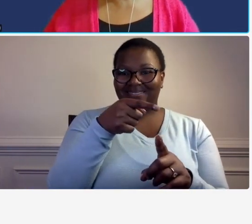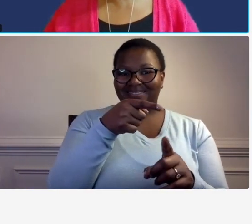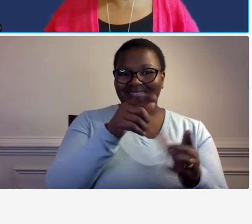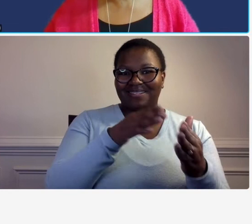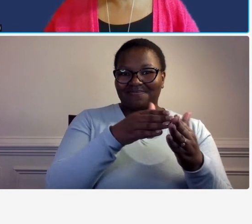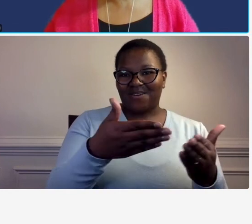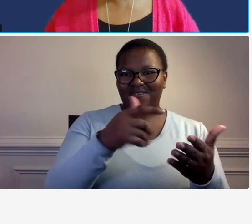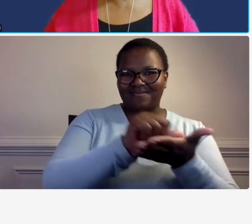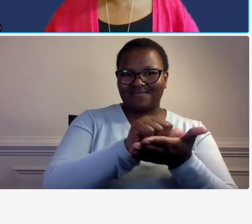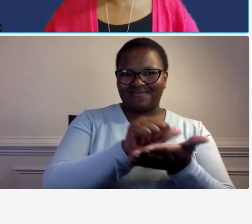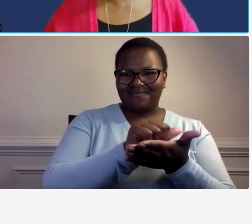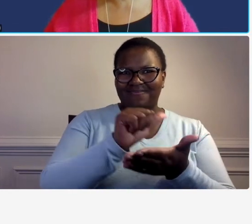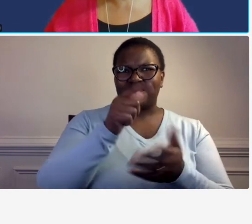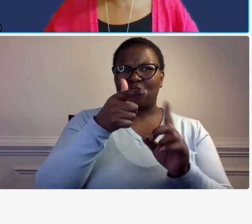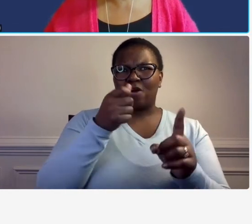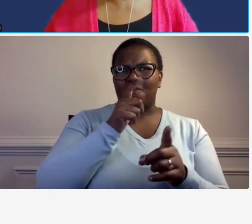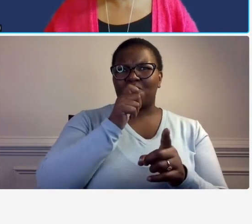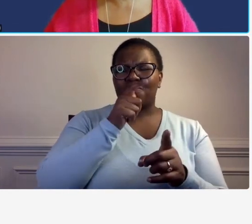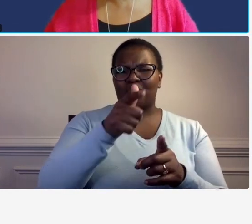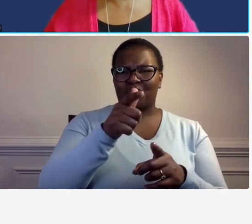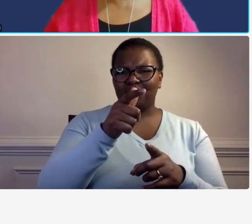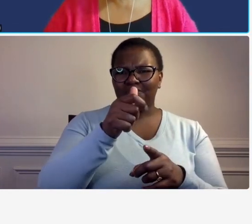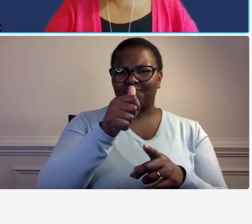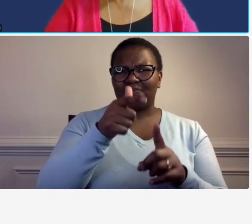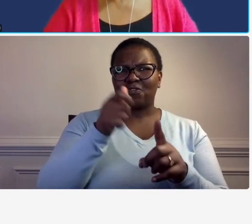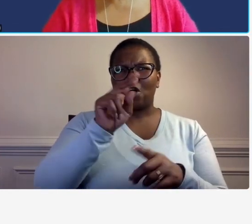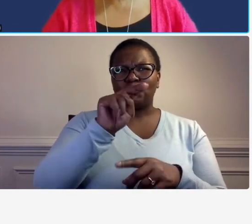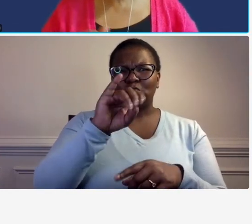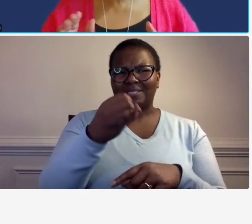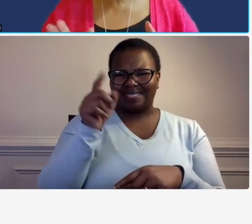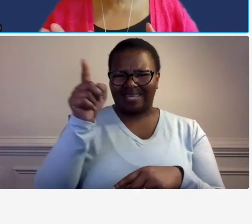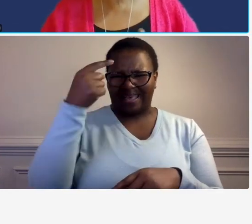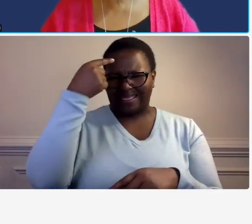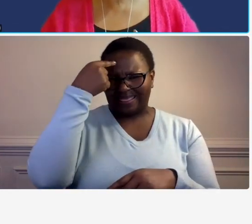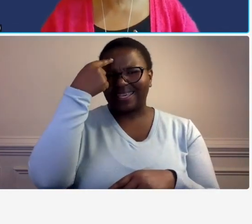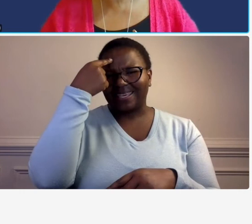i think it was new jersey yeah it was new jersey okay so i just want to let you know why we picked